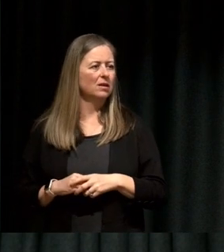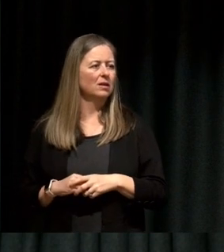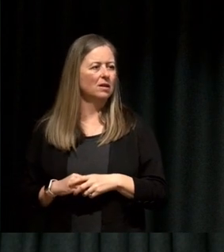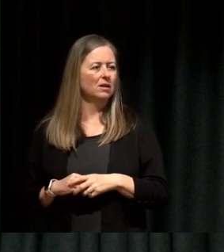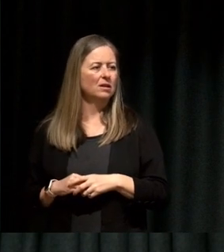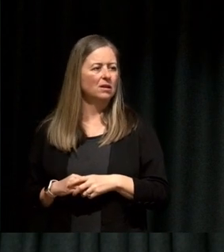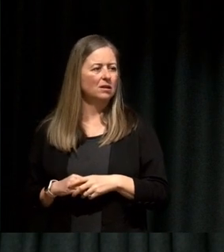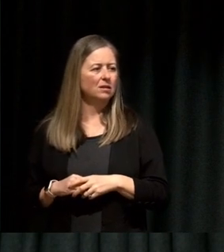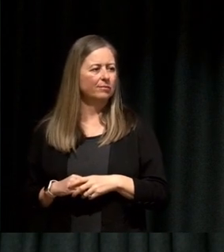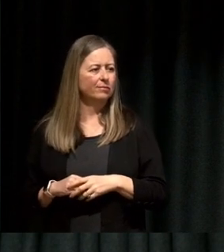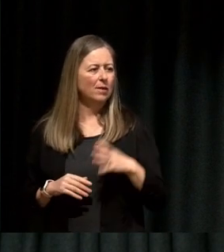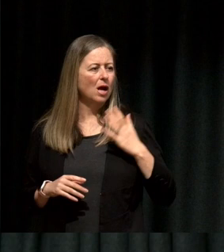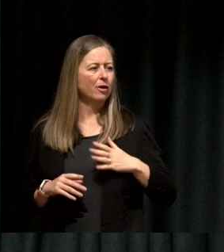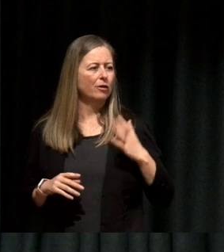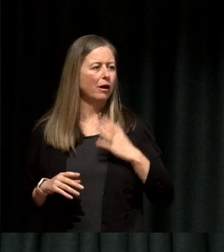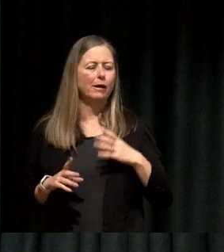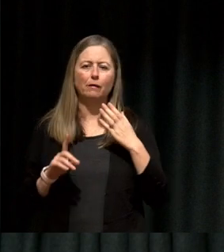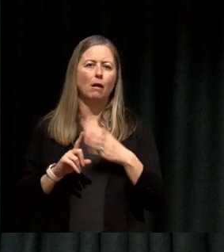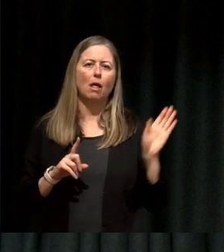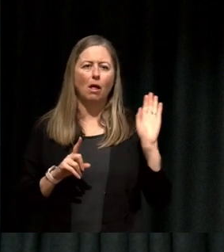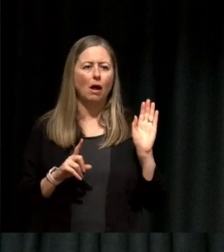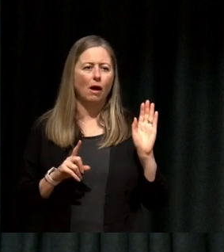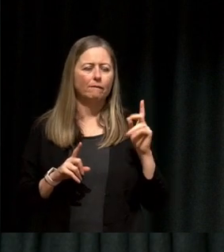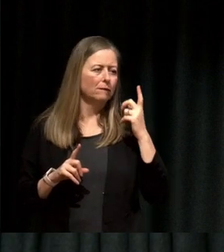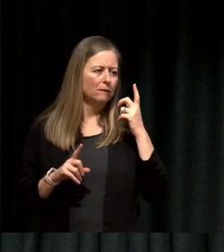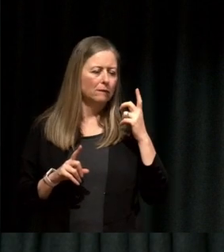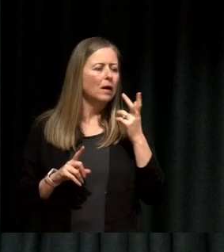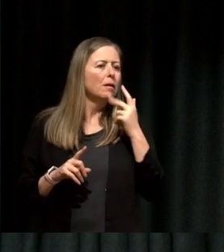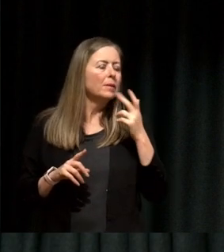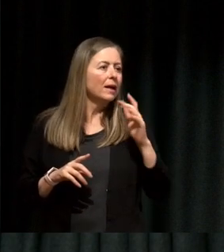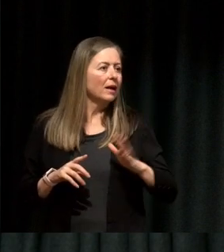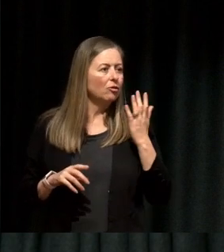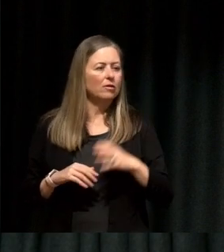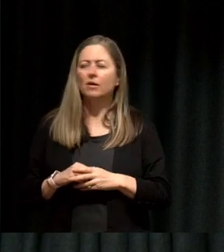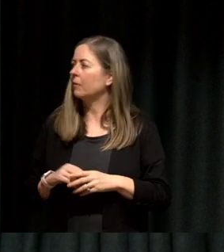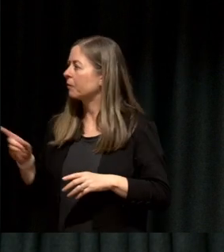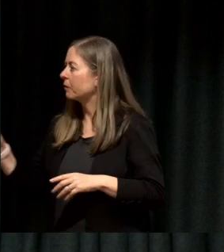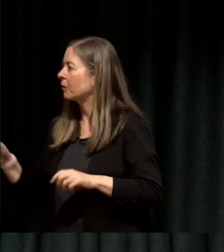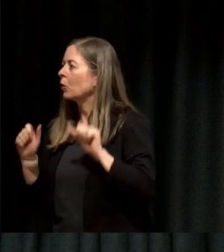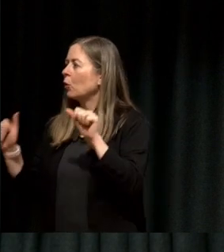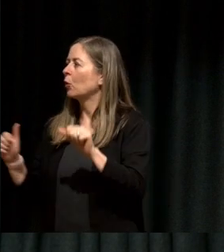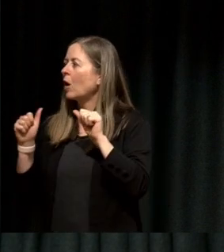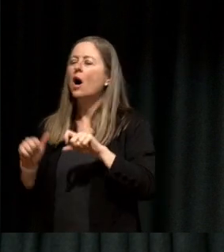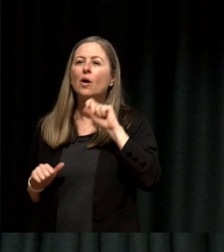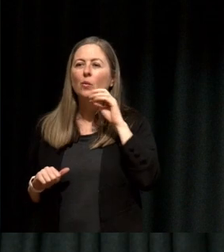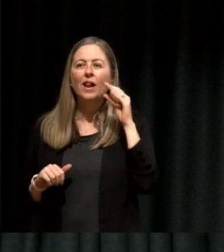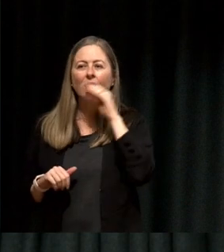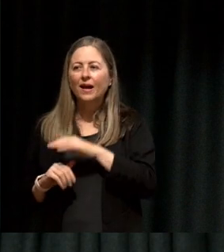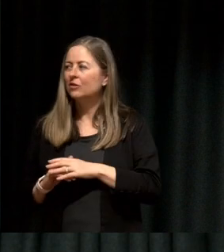Michael: Alright, Sandeep, we're going to go to lunch but I wanted to see if you wanted to have a challenge that you wanted the participants to do during lunch so for instance during teatime I said "go network with two to three new people", is there anything you want to